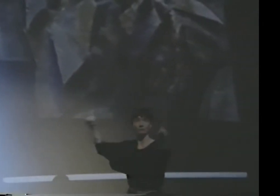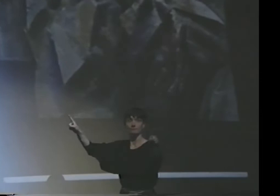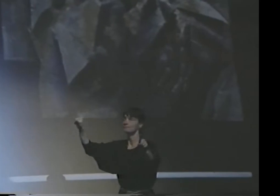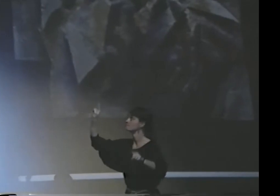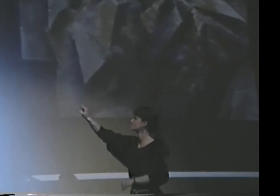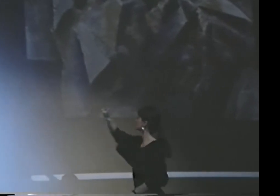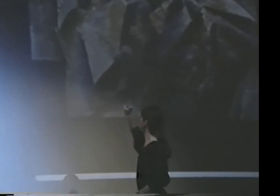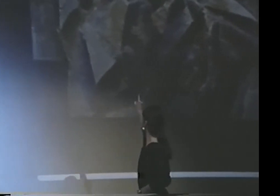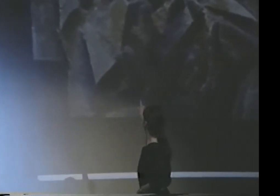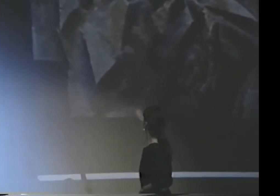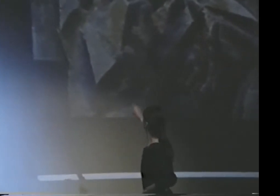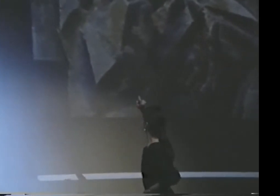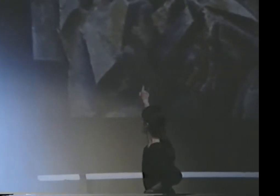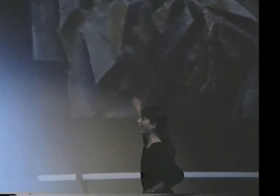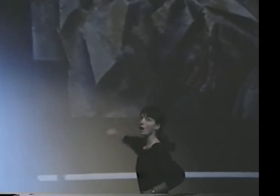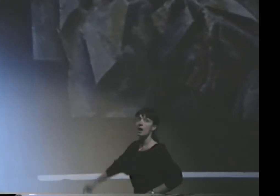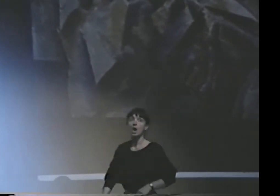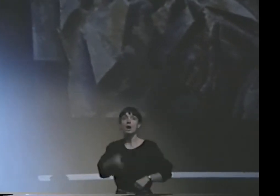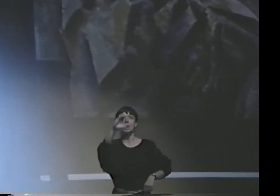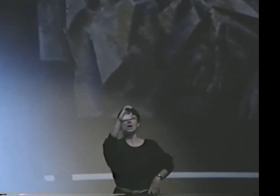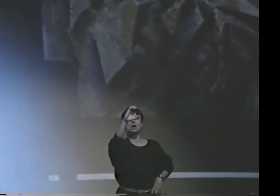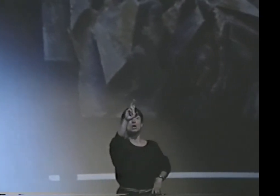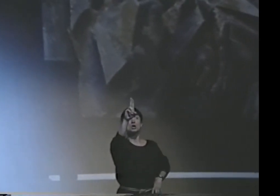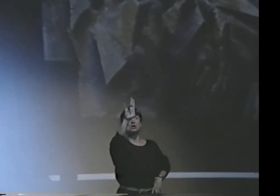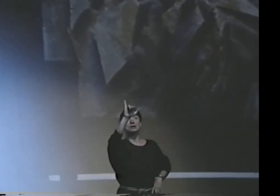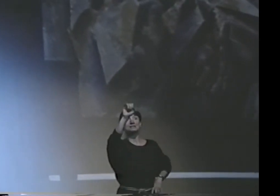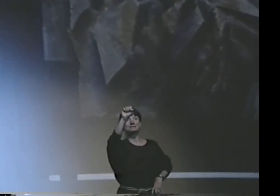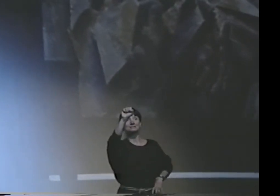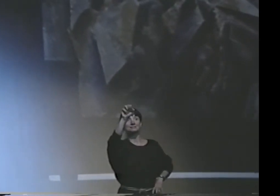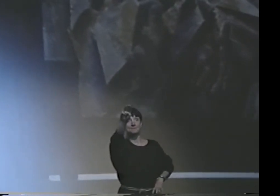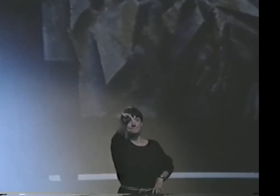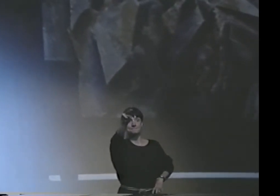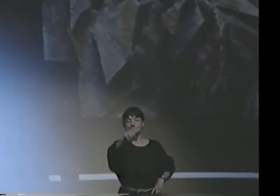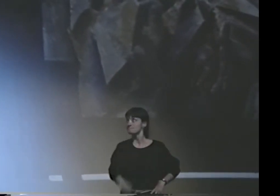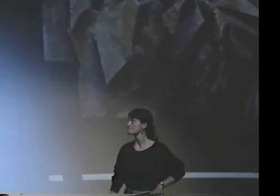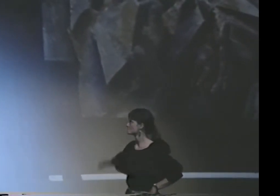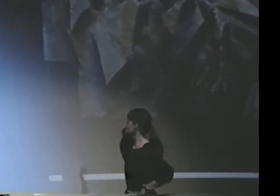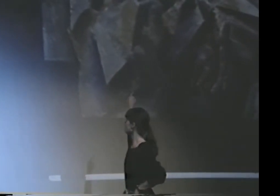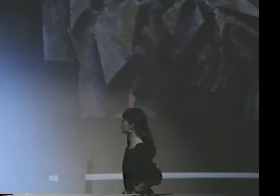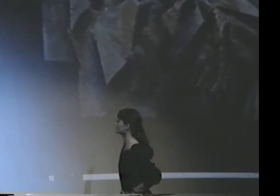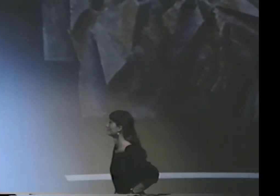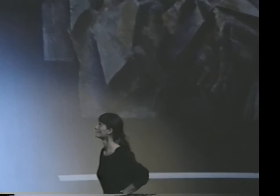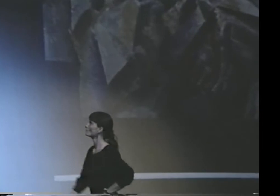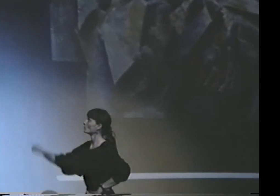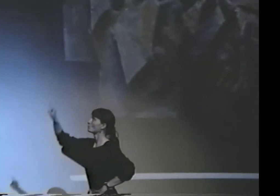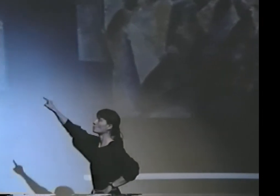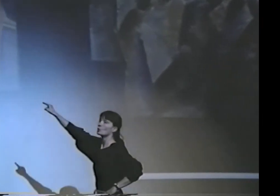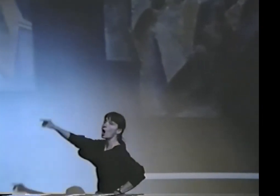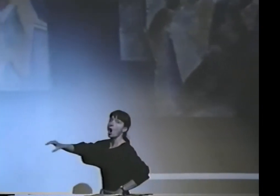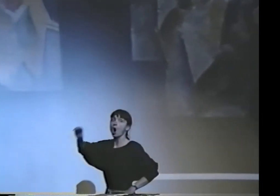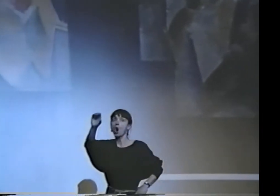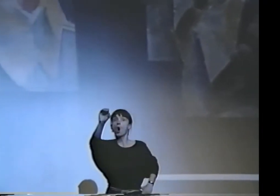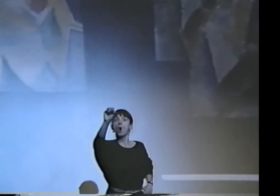OK, THEY'RE CONSIDERED COMPLETELY DIFFERENT FORMS. TO THE RIGHT IS CUBISM.